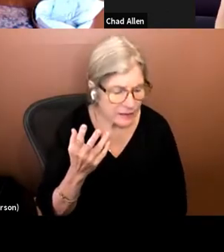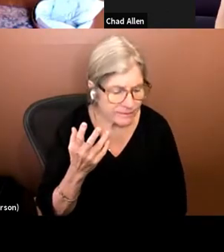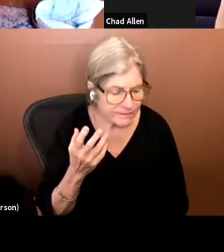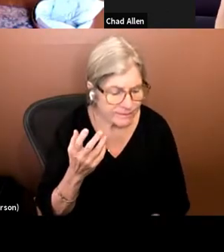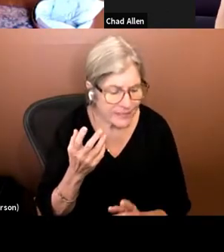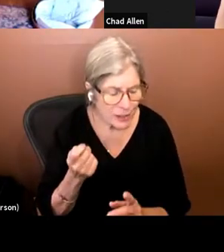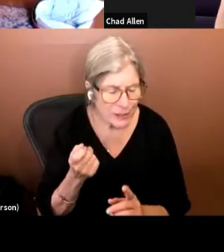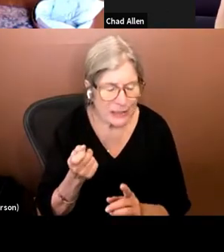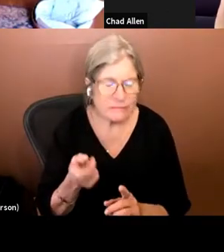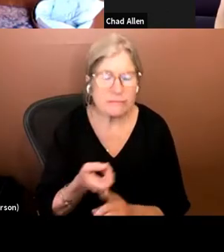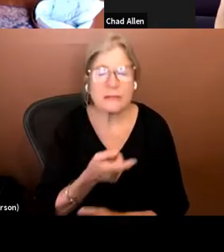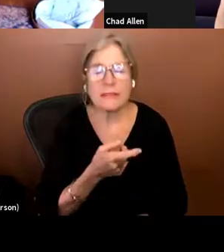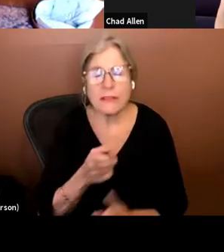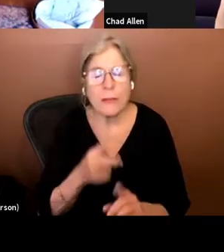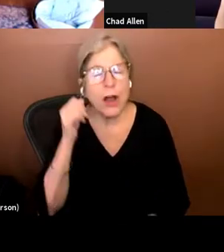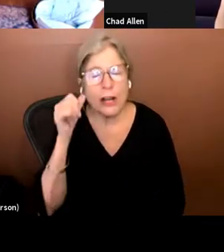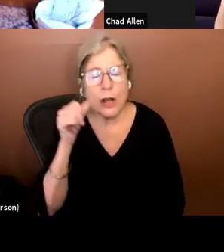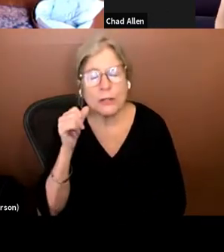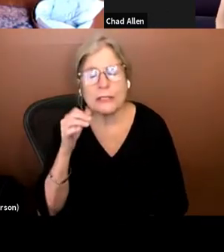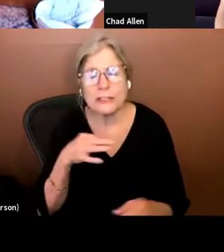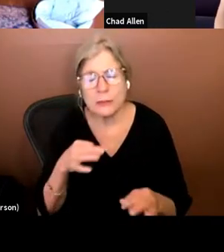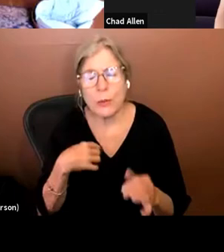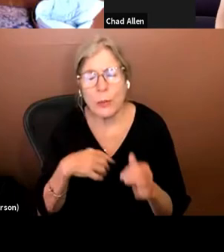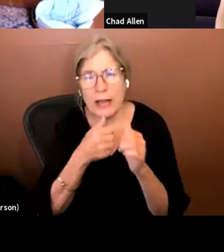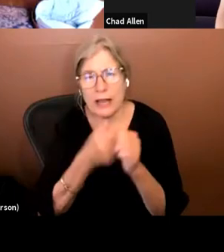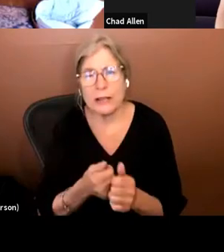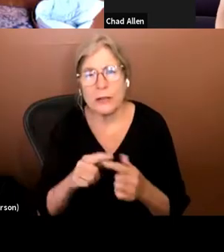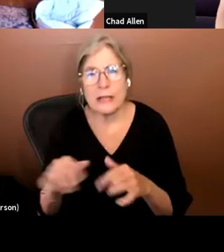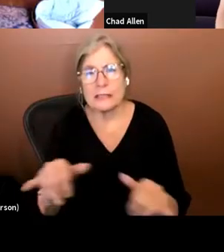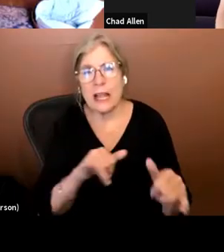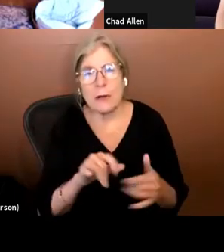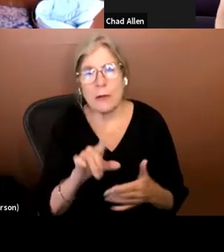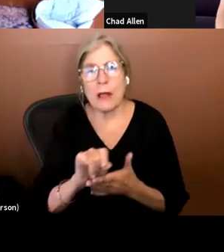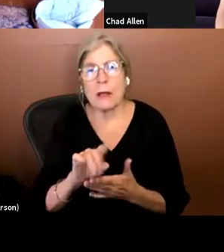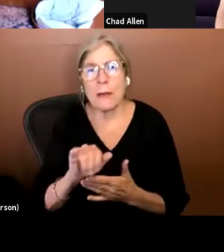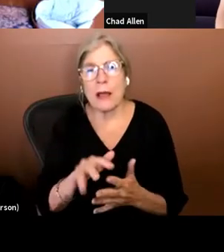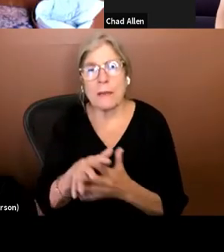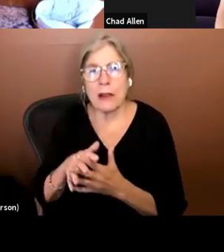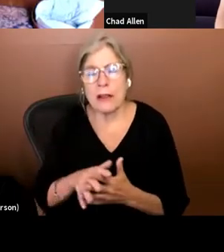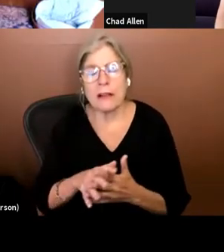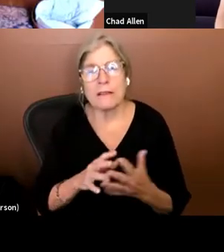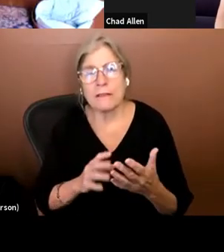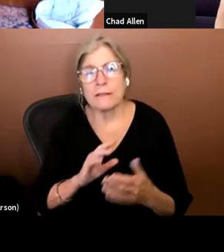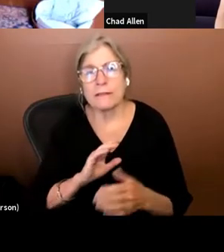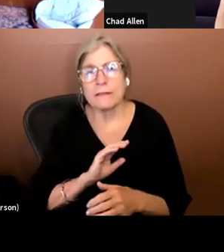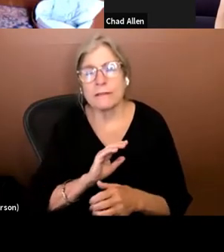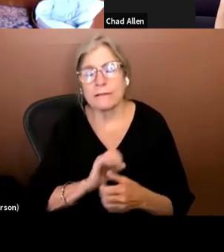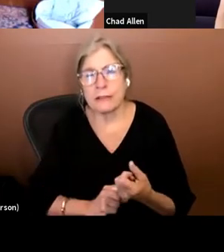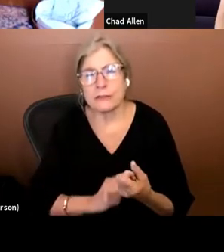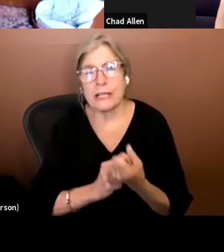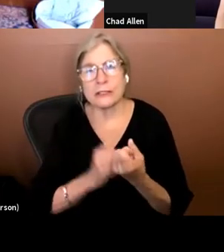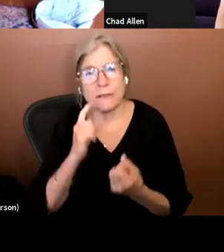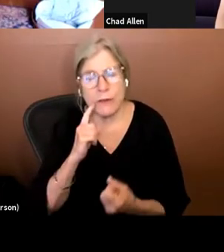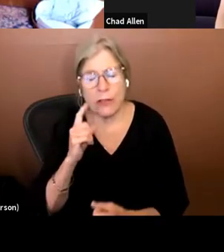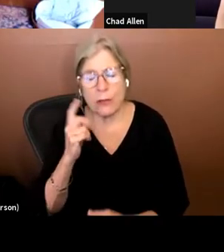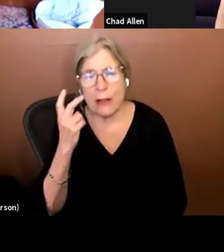audio description and we adhere to the standards published by the American foundation for the blind. Those